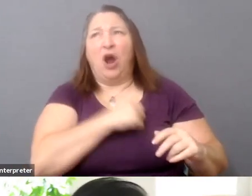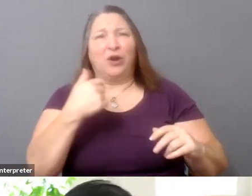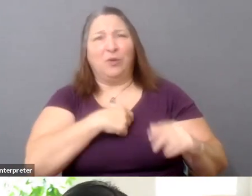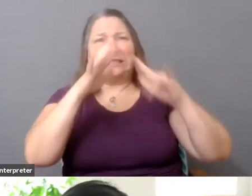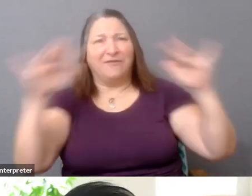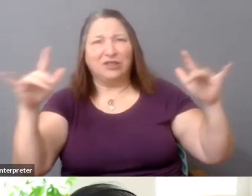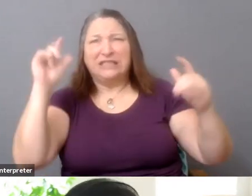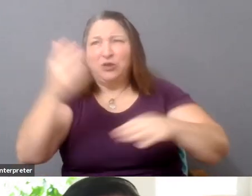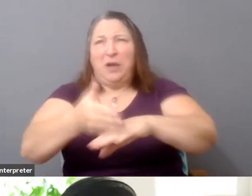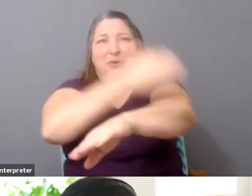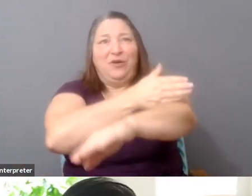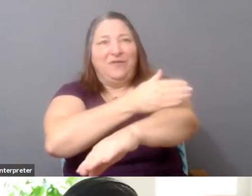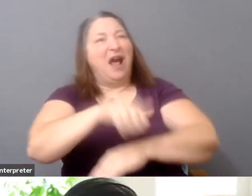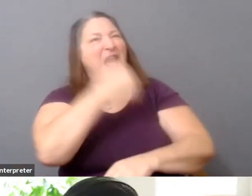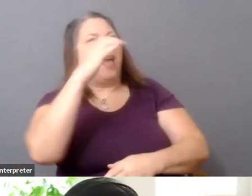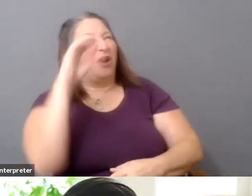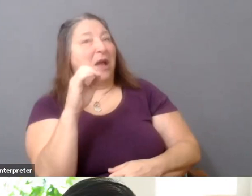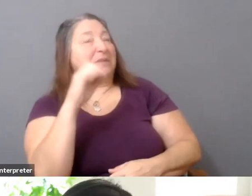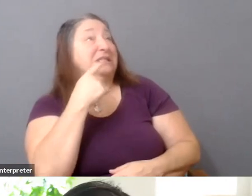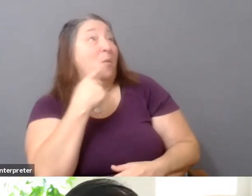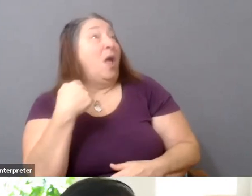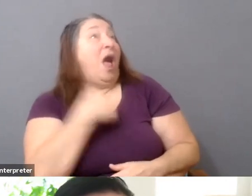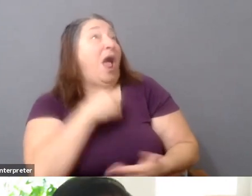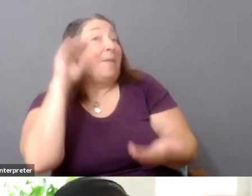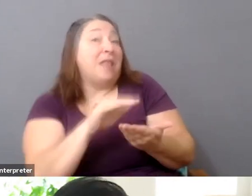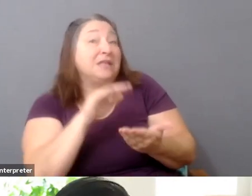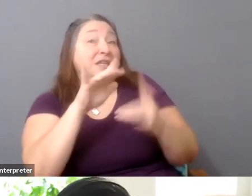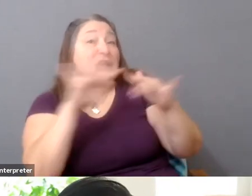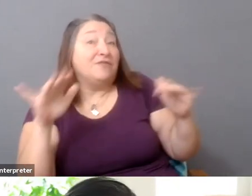Well, we're way less diverse than the other company, and here's what we're doing to improve it, right?